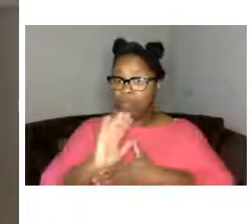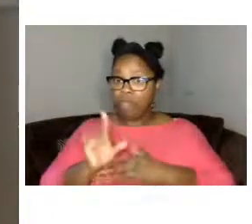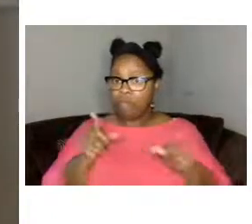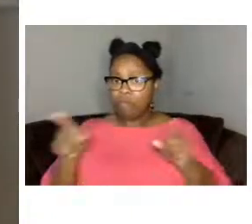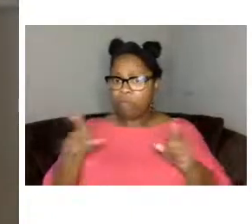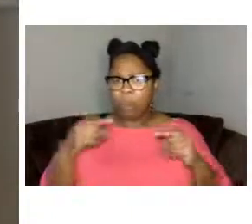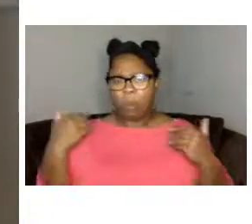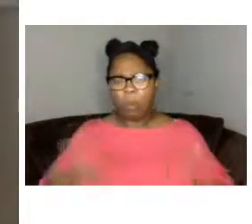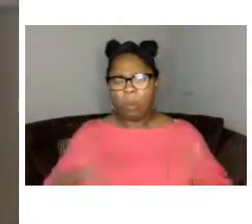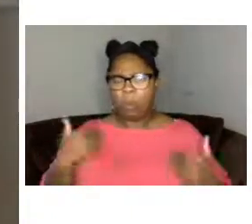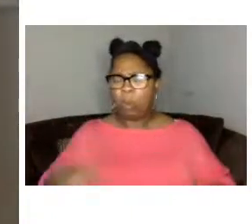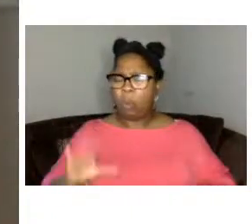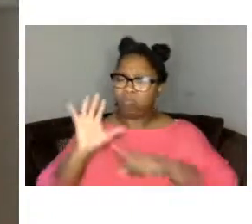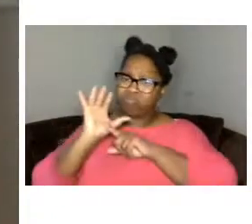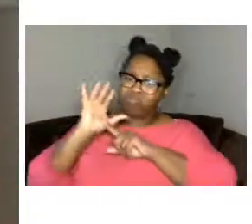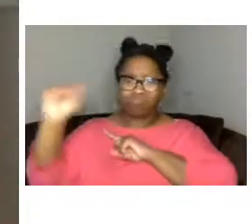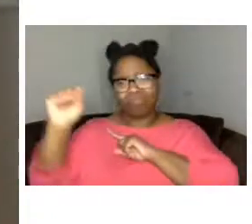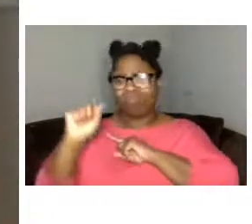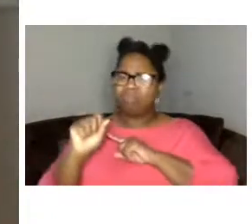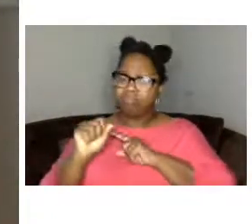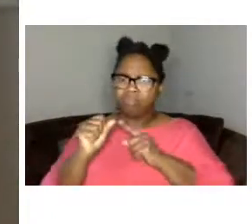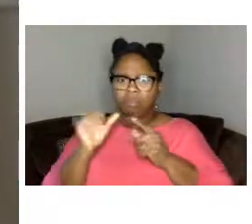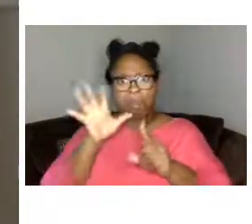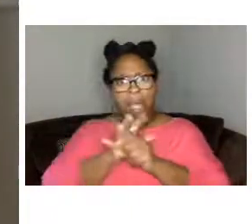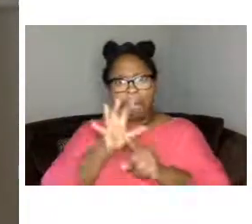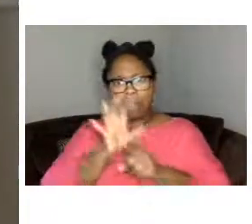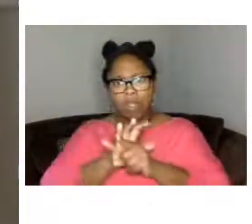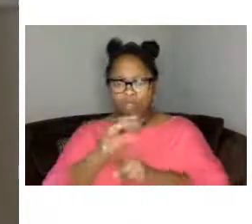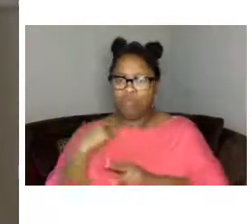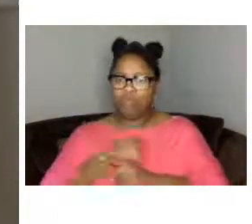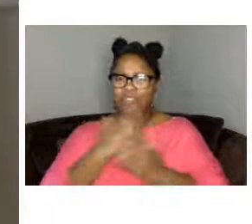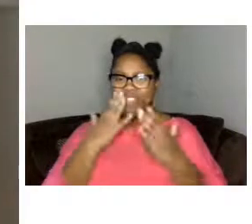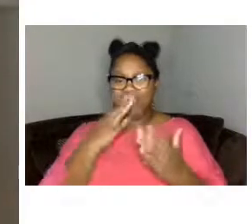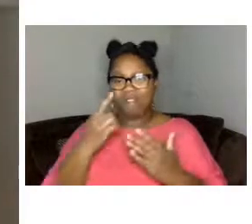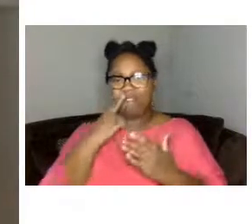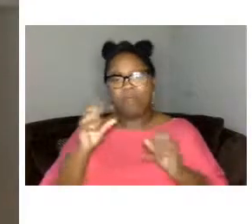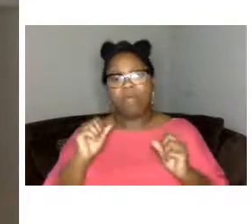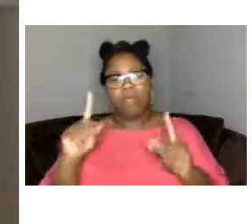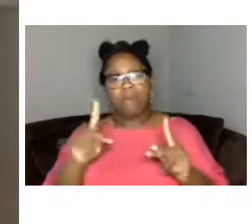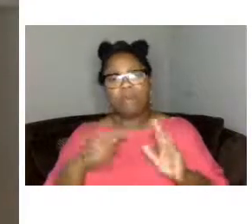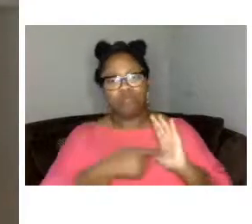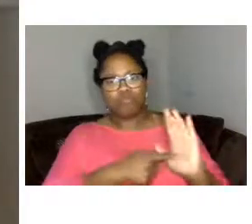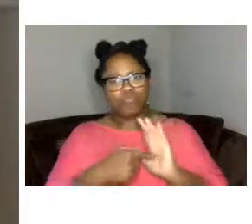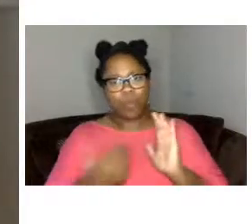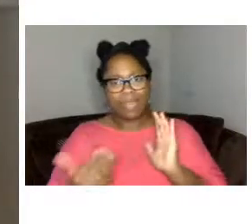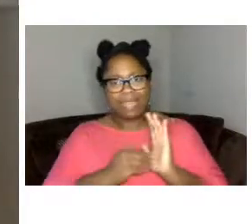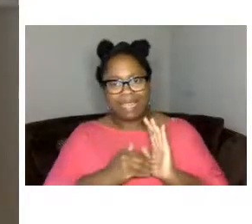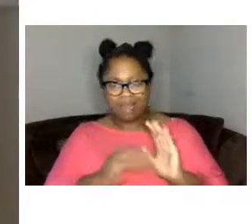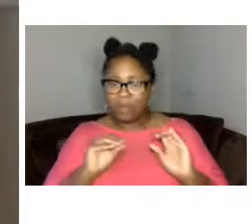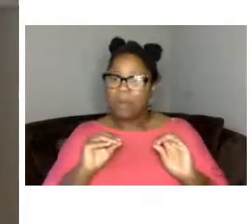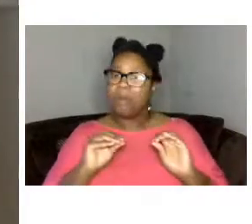premiered them so we're really grateful for the opportunity to air them again and provide another chance for these voices and stories to be heard